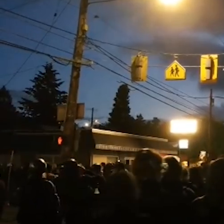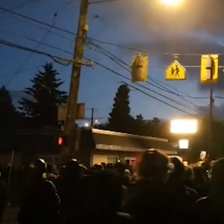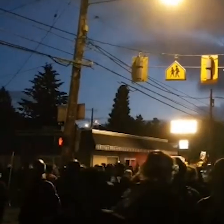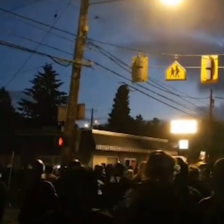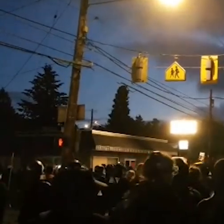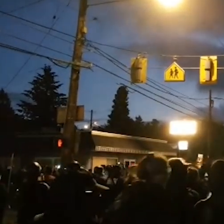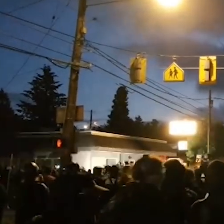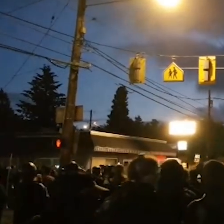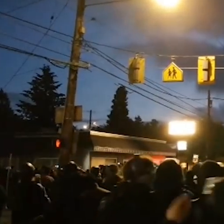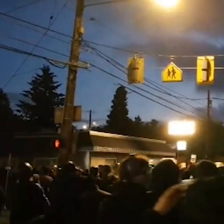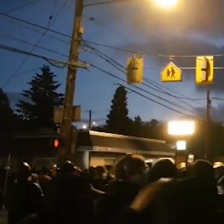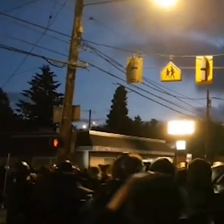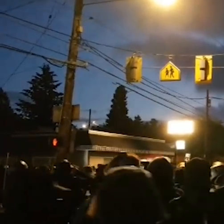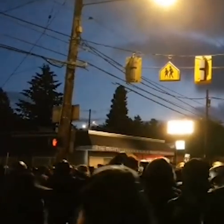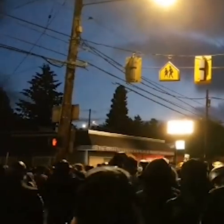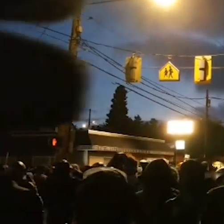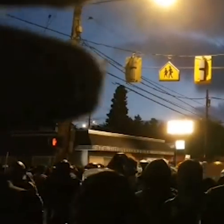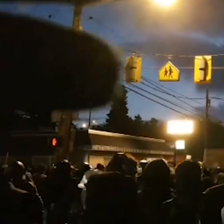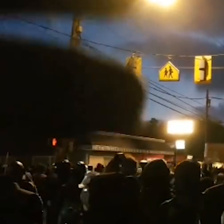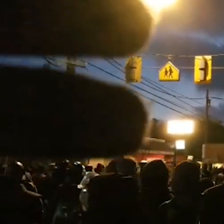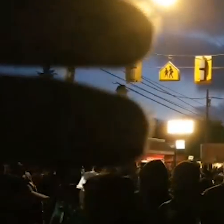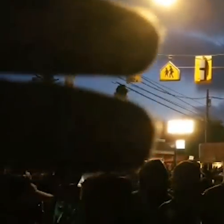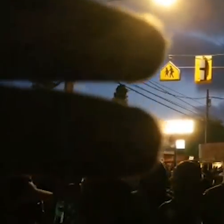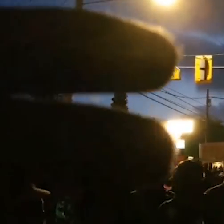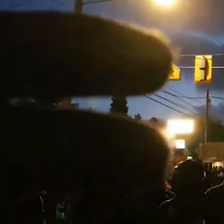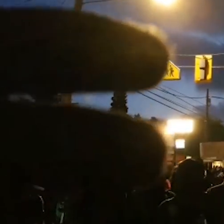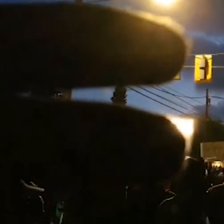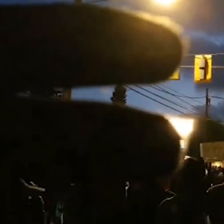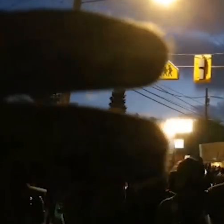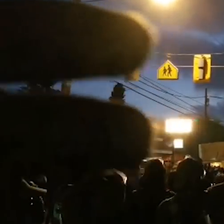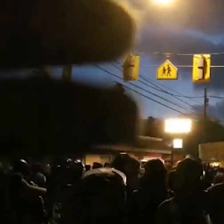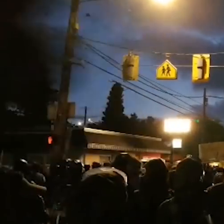in this part of the clip. That's very common in events like this